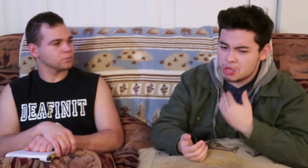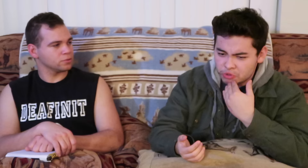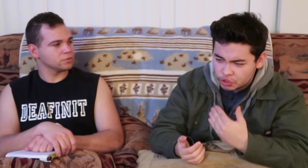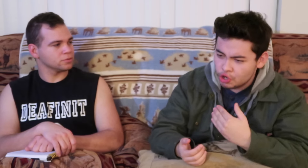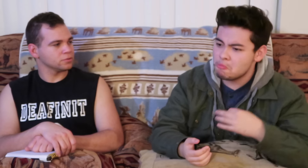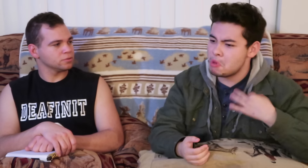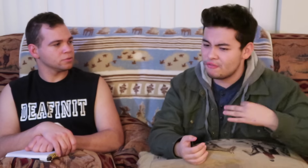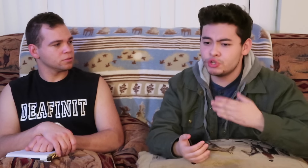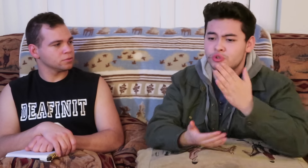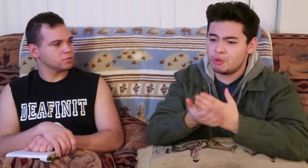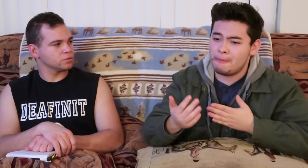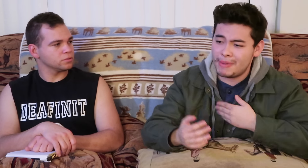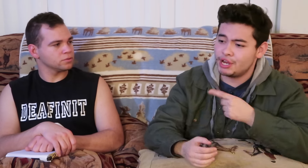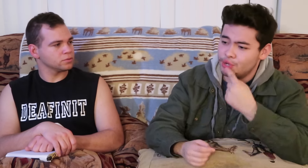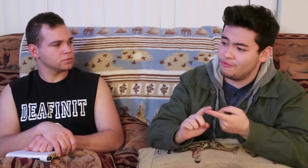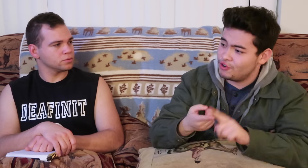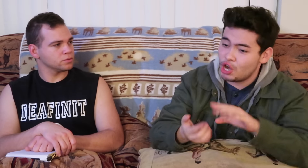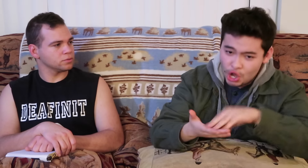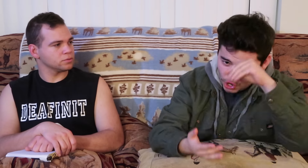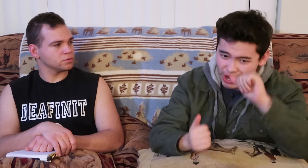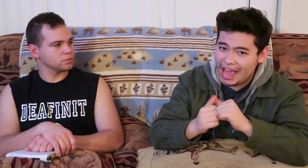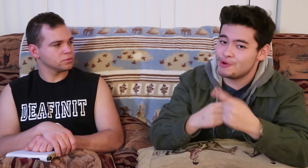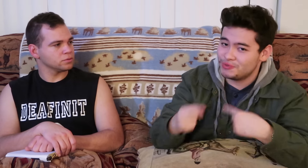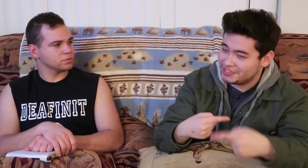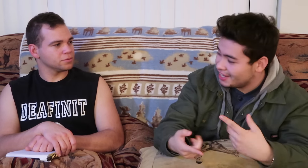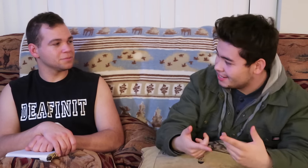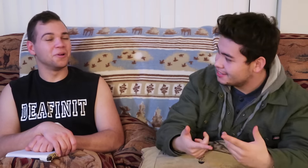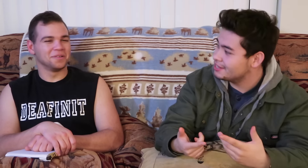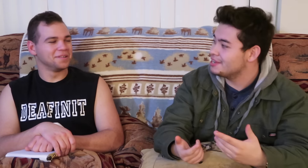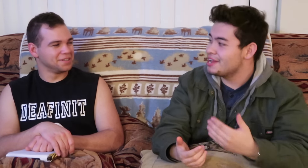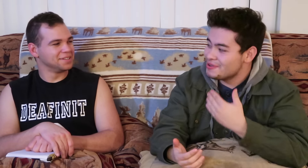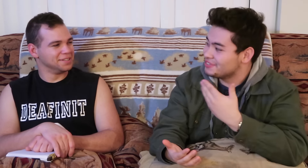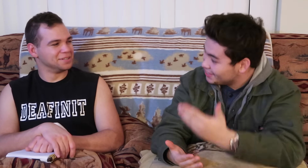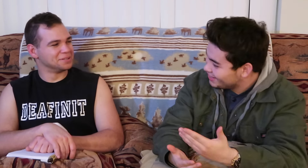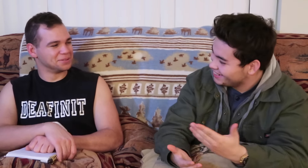it's good, beneficial to some of my hearing friends learning how to sign its pretty good